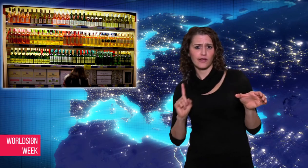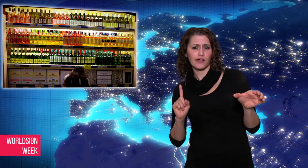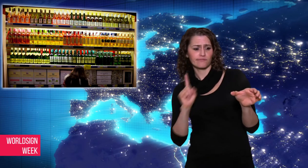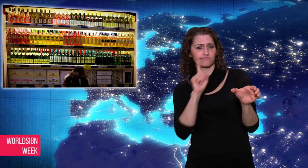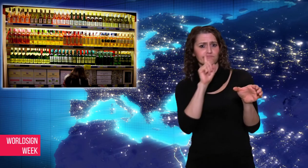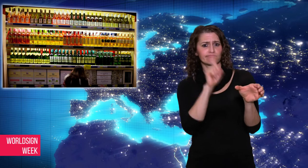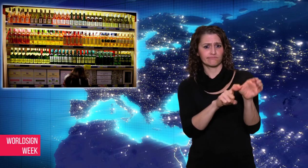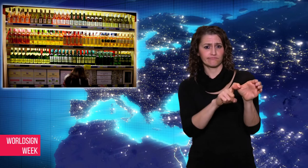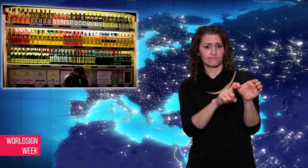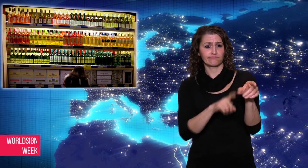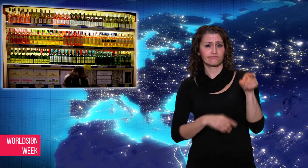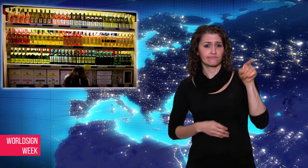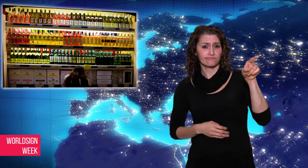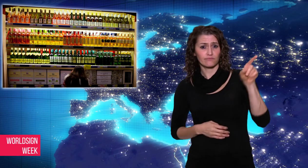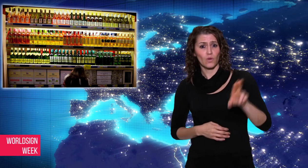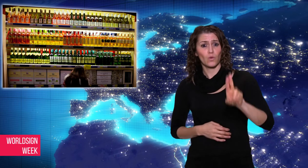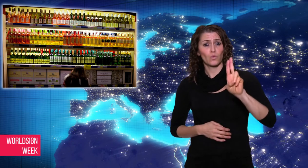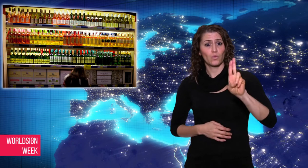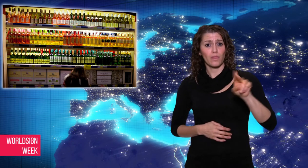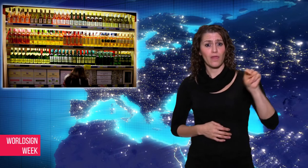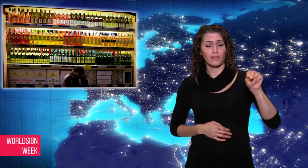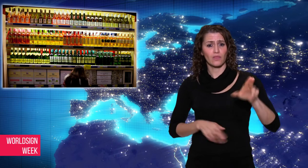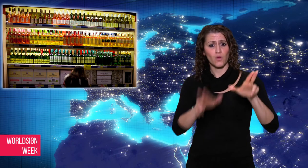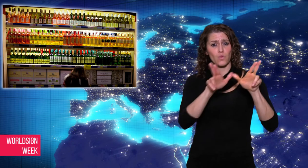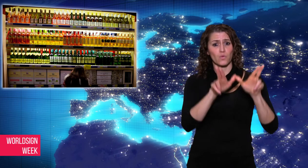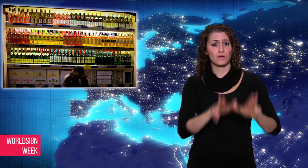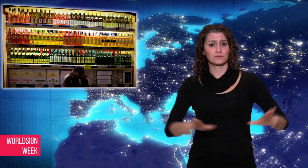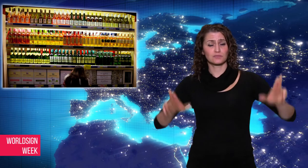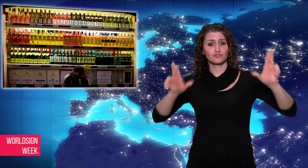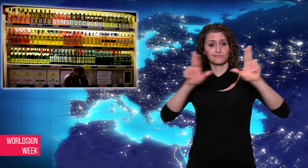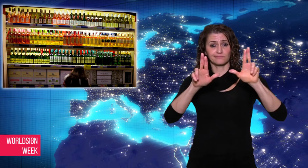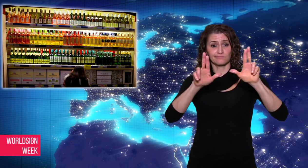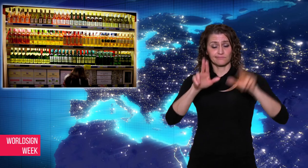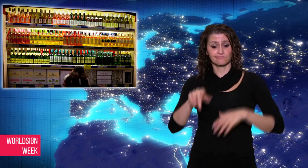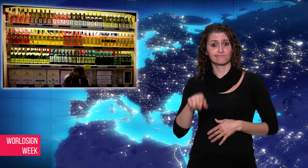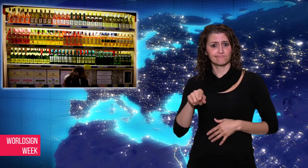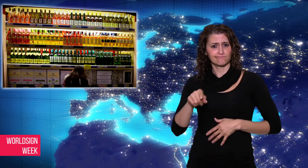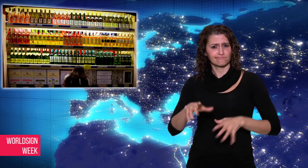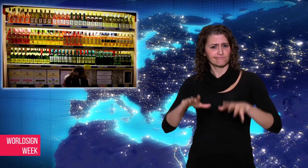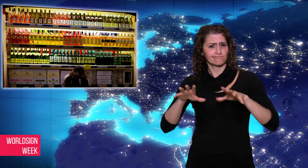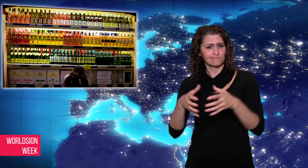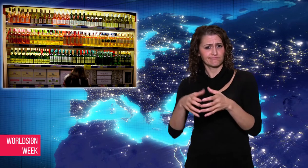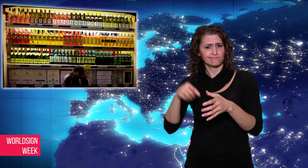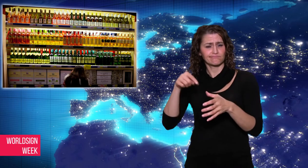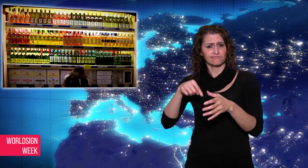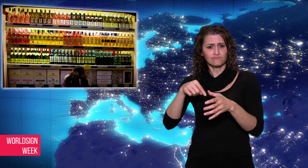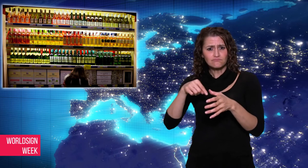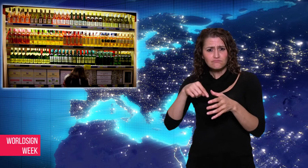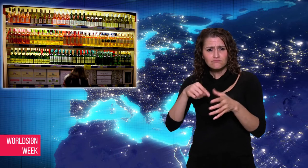an agency of the United Nations,